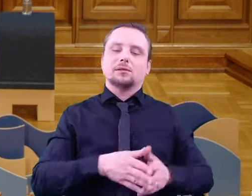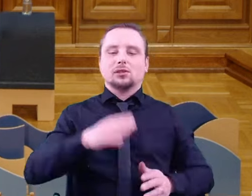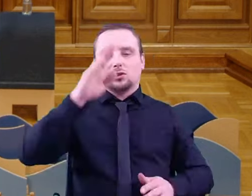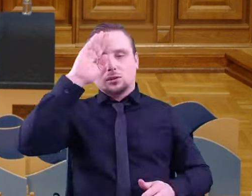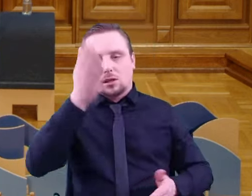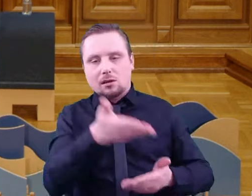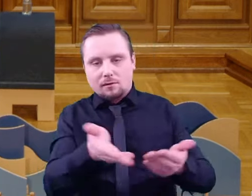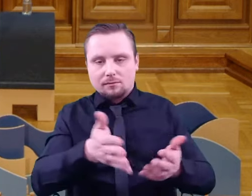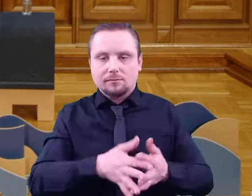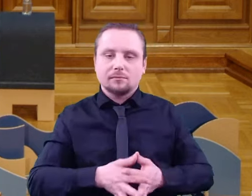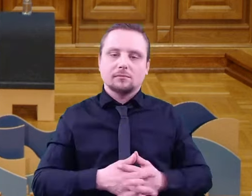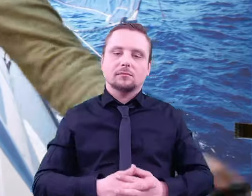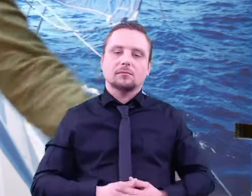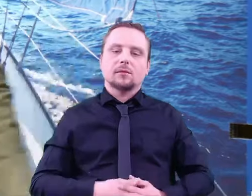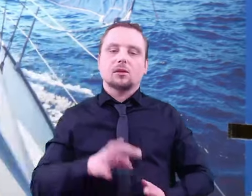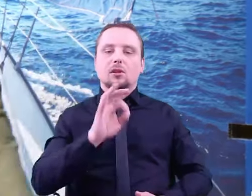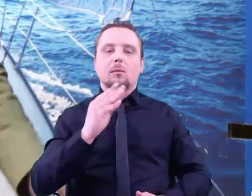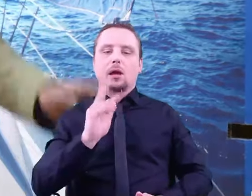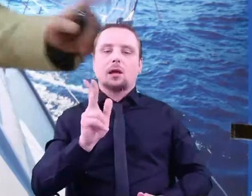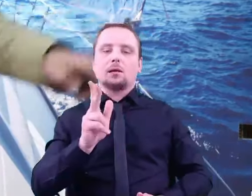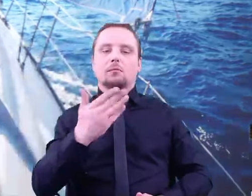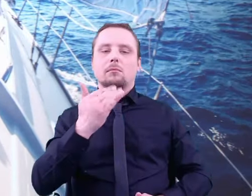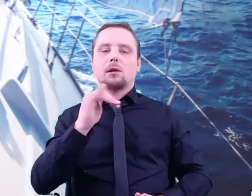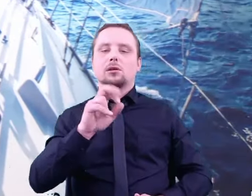Hi! I’m Tomek Majrzchak and this bottle of water is to prove to you